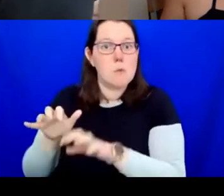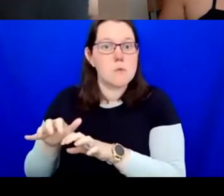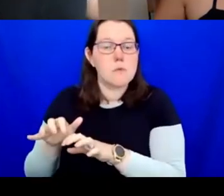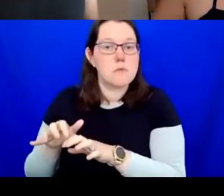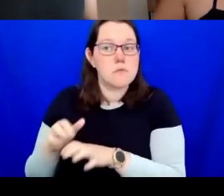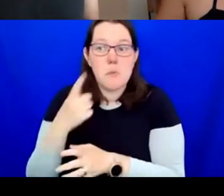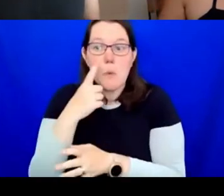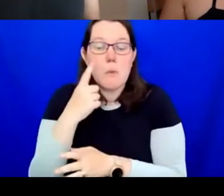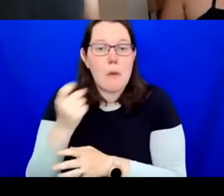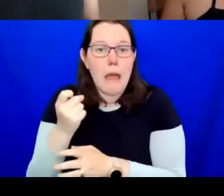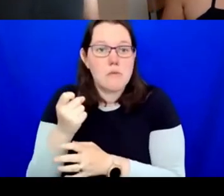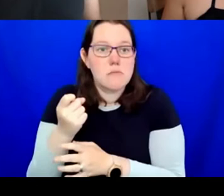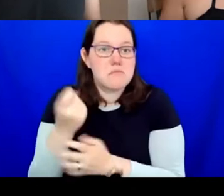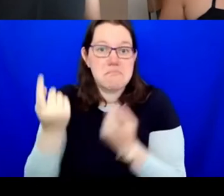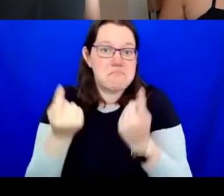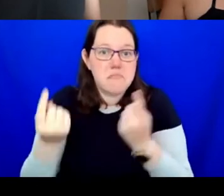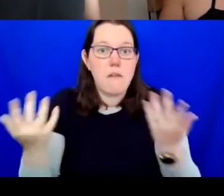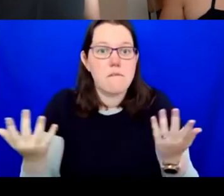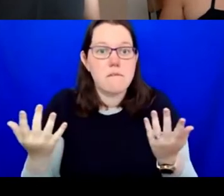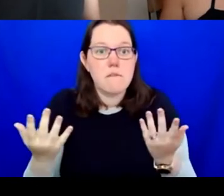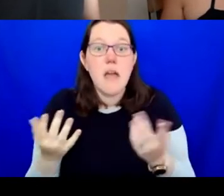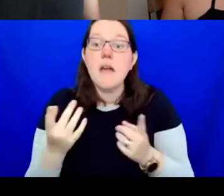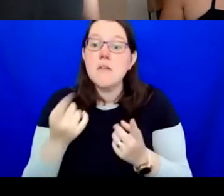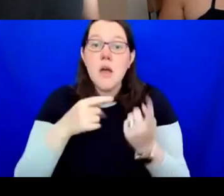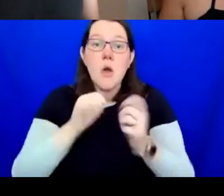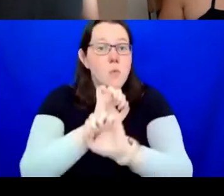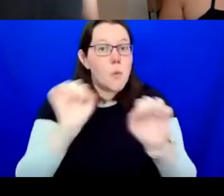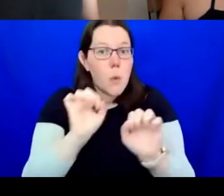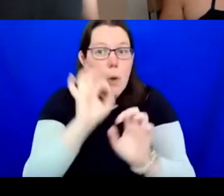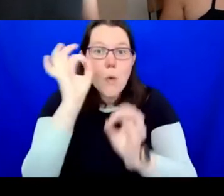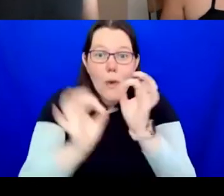I will pose as many of your questions as I can to the panel towards the end of the discussion.